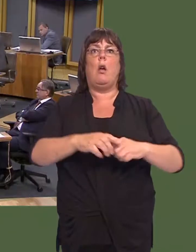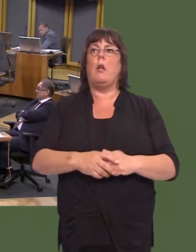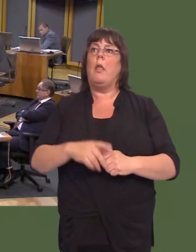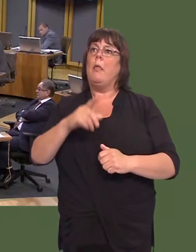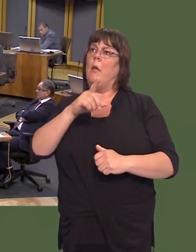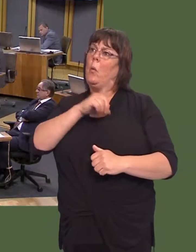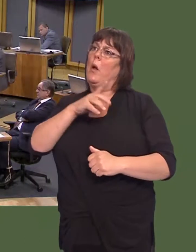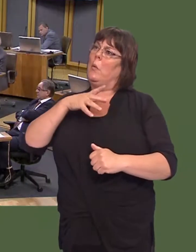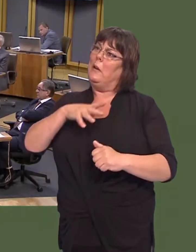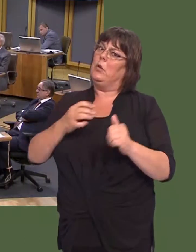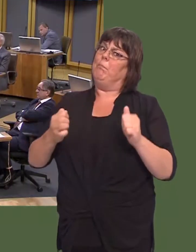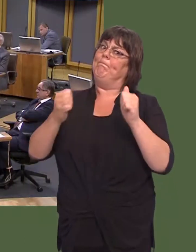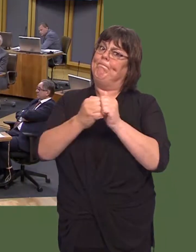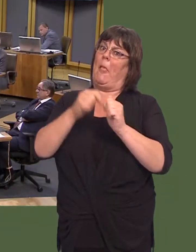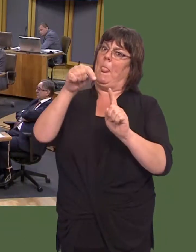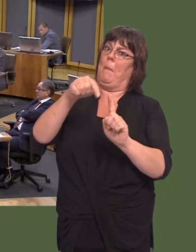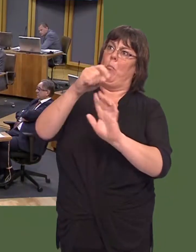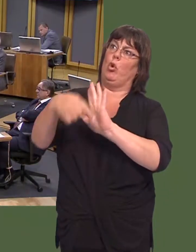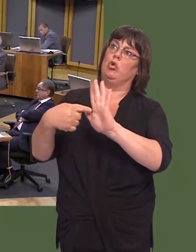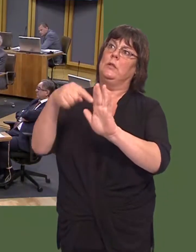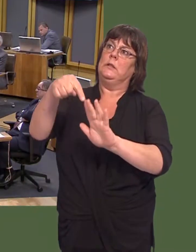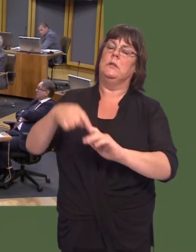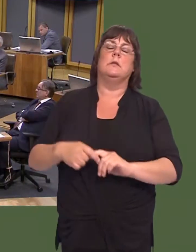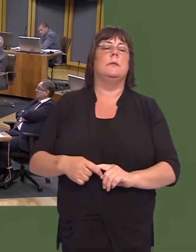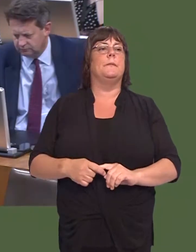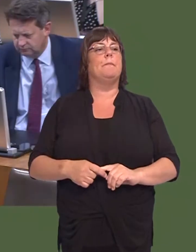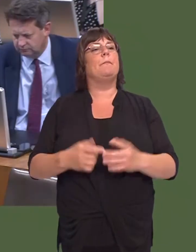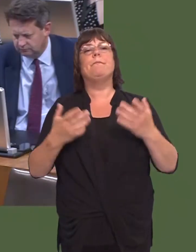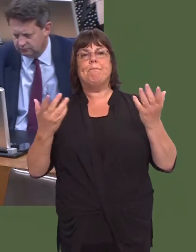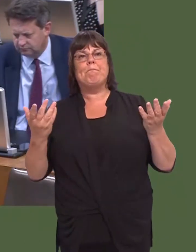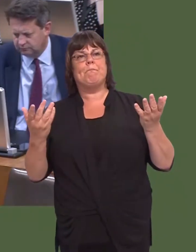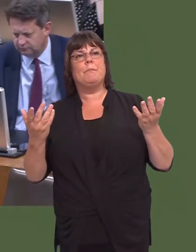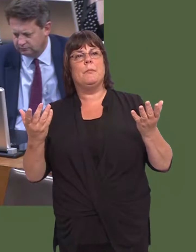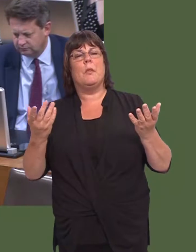Carwyn Jones: I can only repeat what Iíve already said to him, that of course we recognise